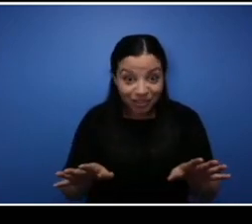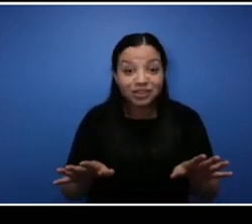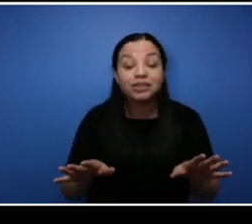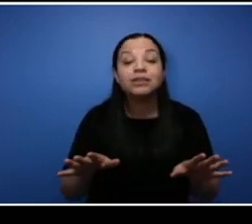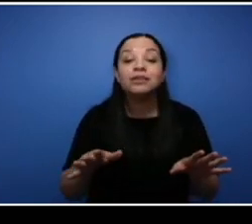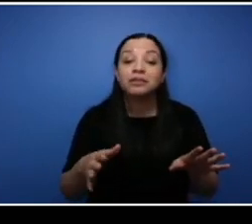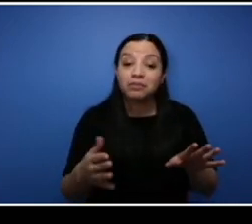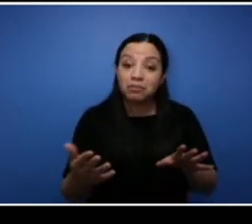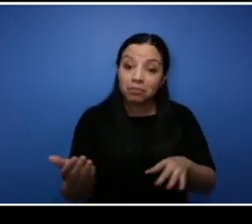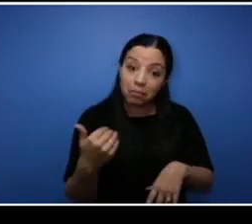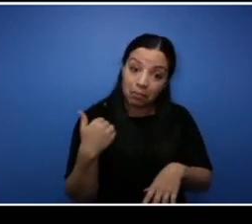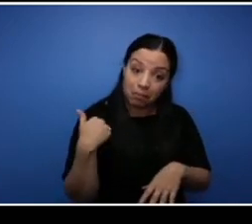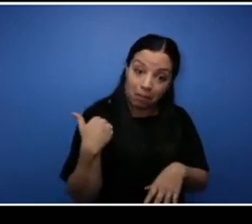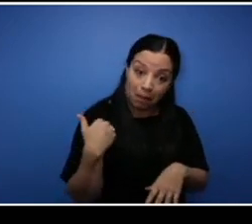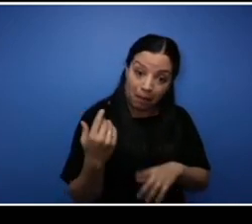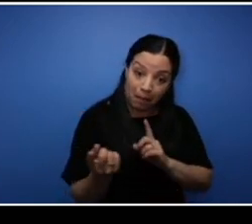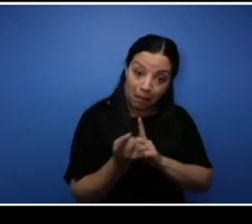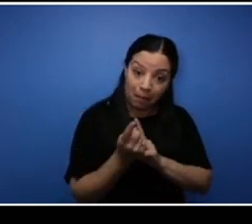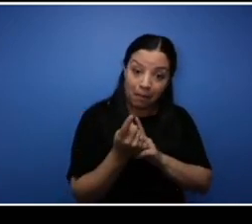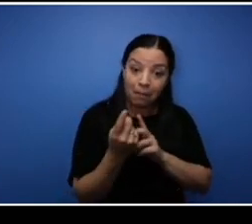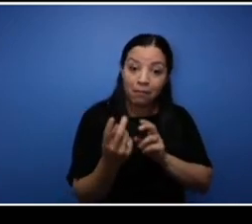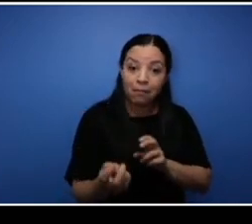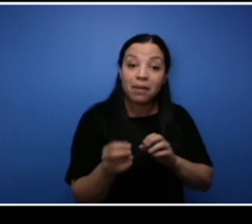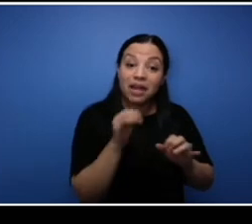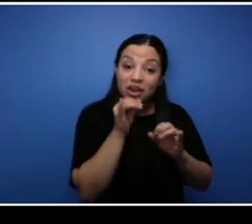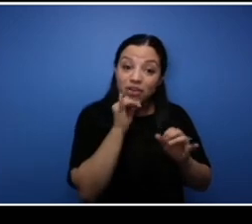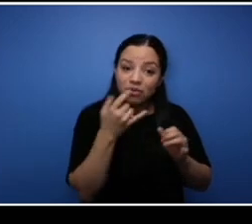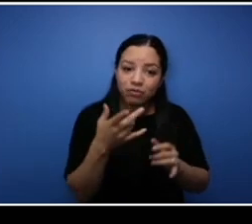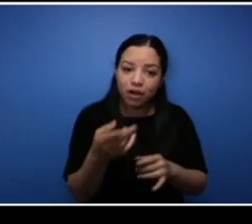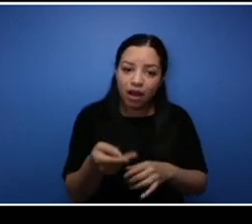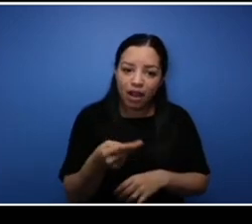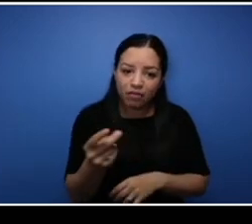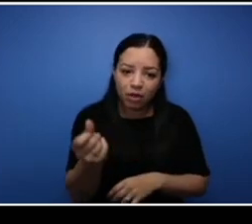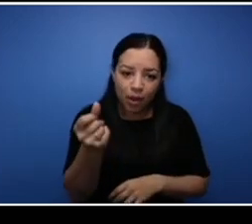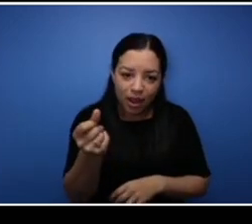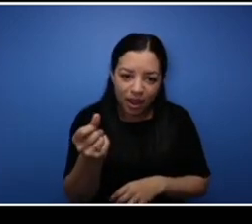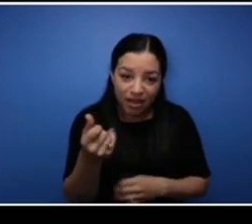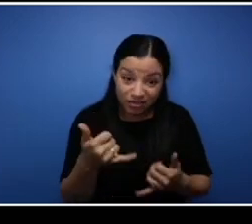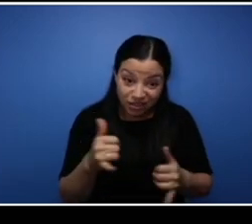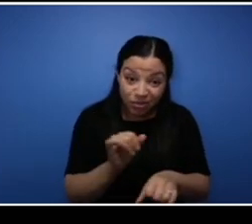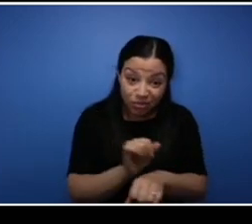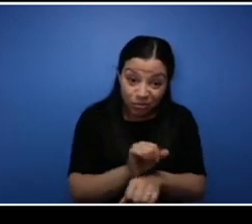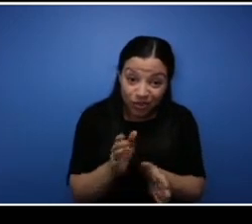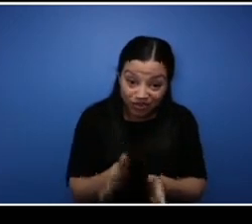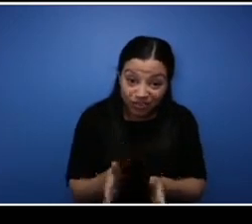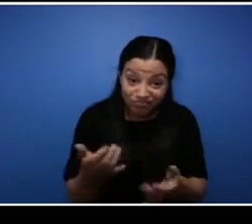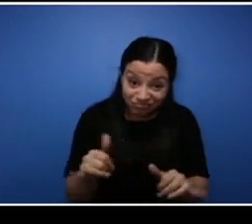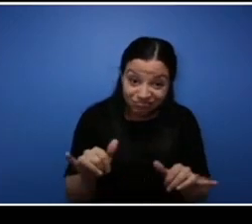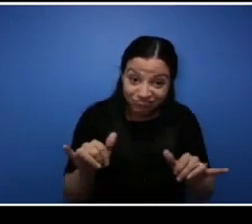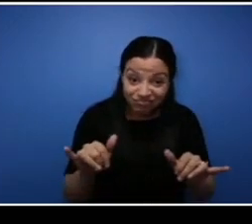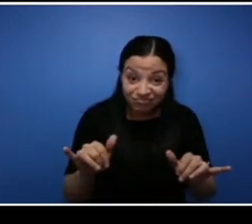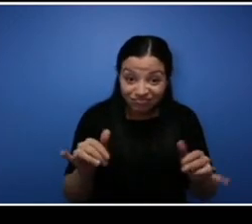I hired them right on the spot and now they're still working with us today. So yeah, we do